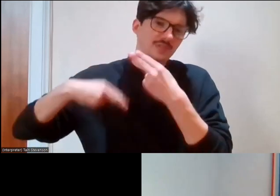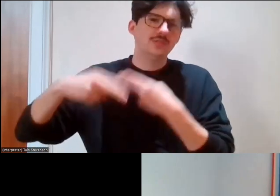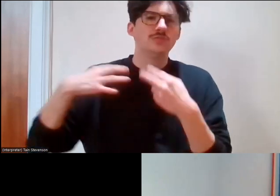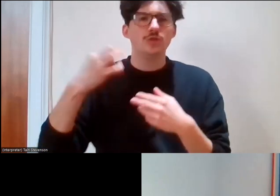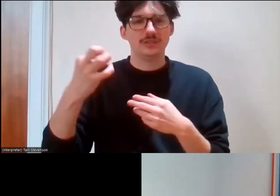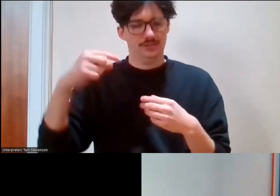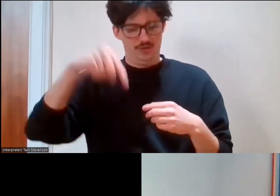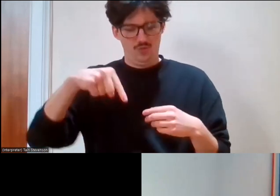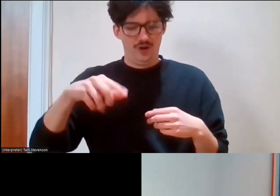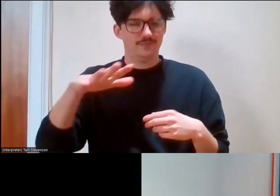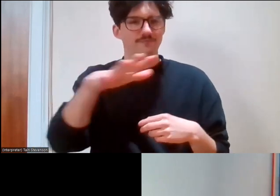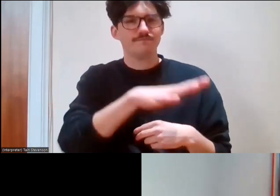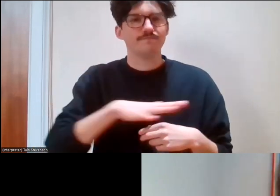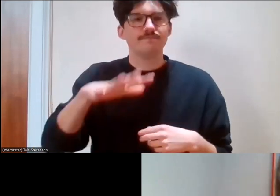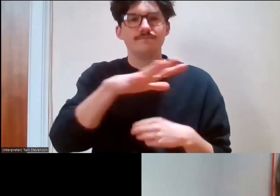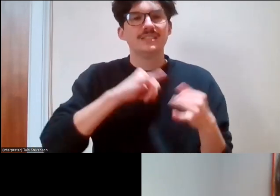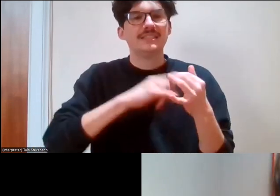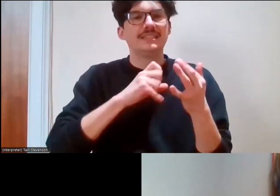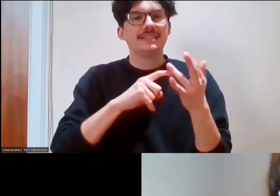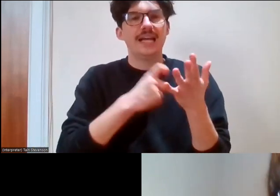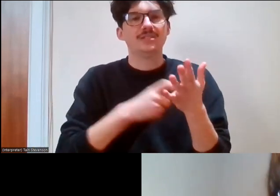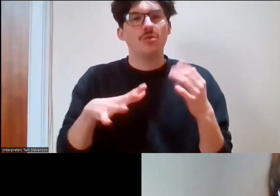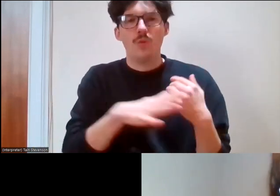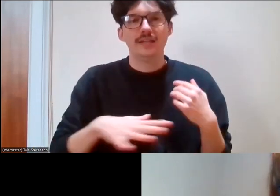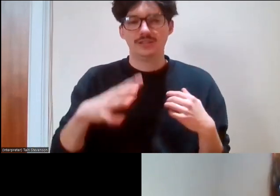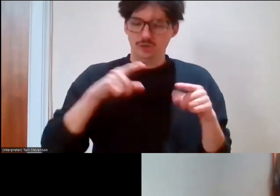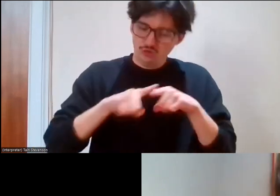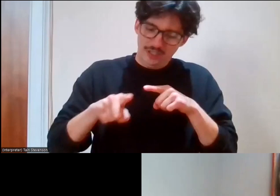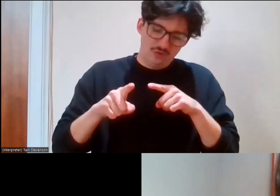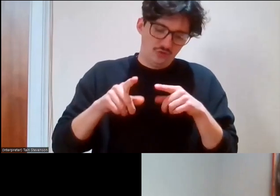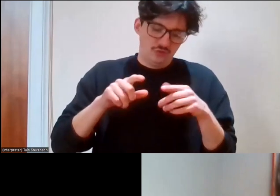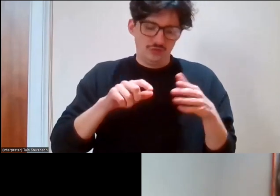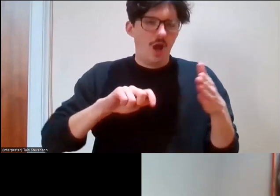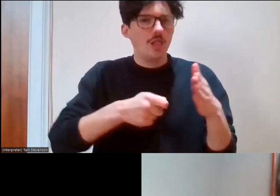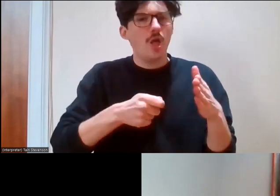with the vision to unlock the power of heritage volunteering. We do that through advocacy,